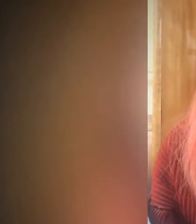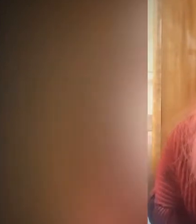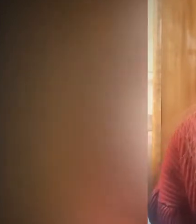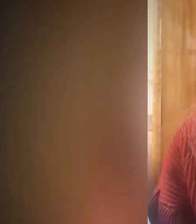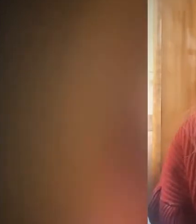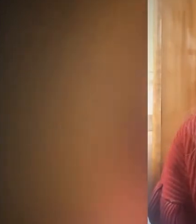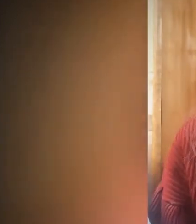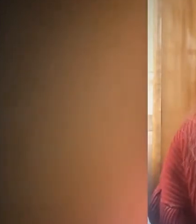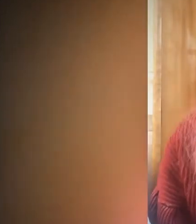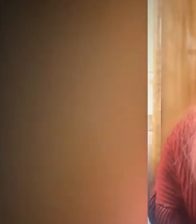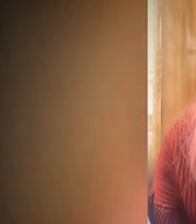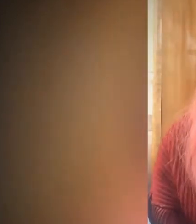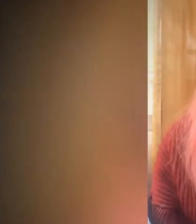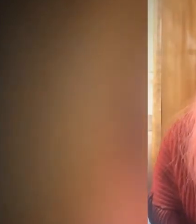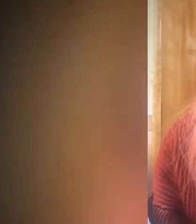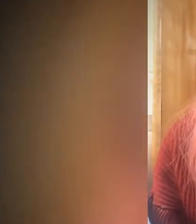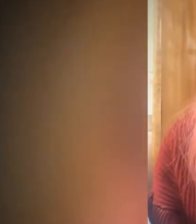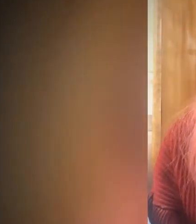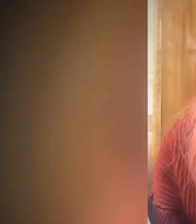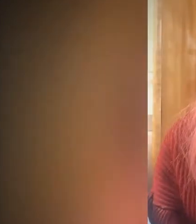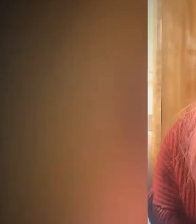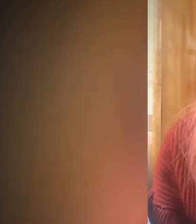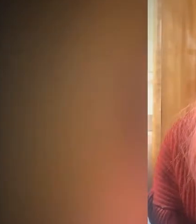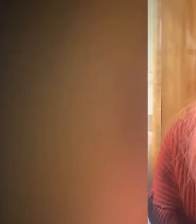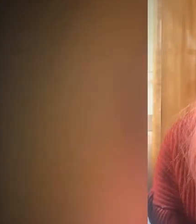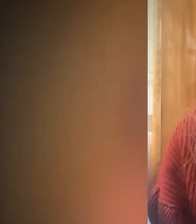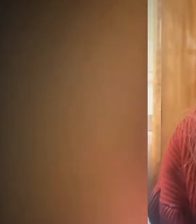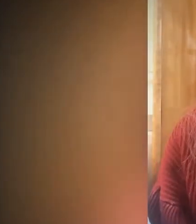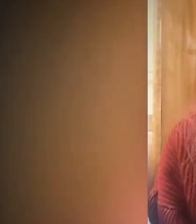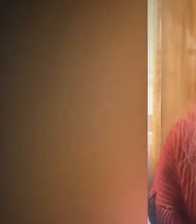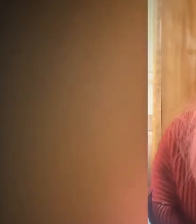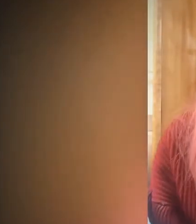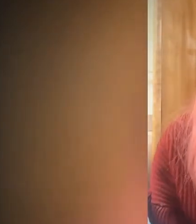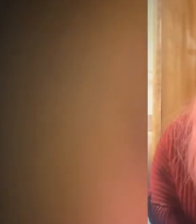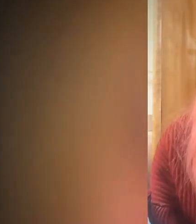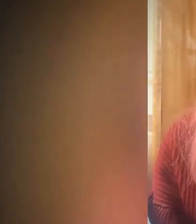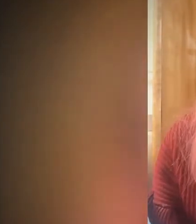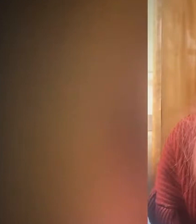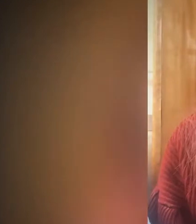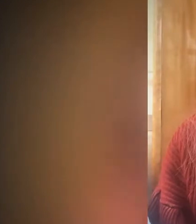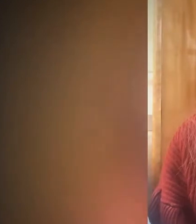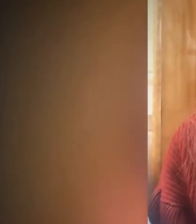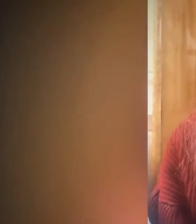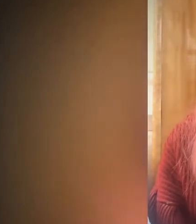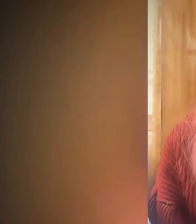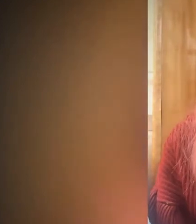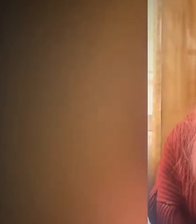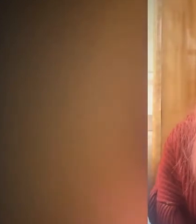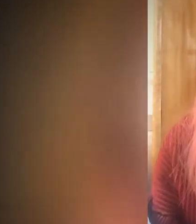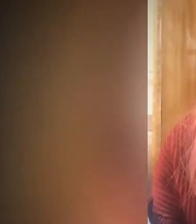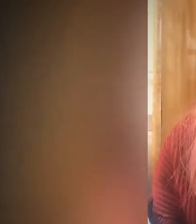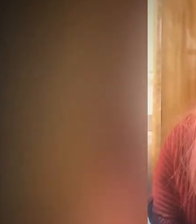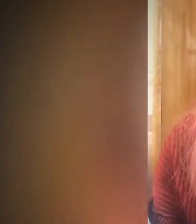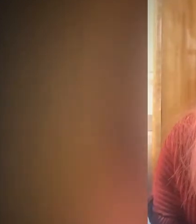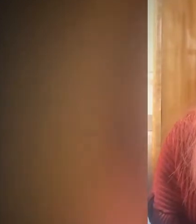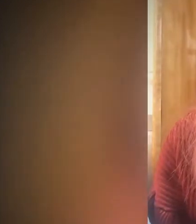from which everyone expected glorious deeds. To me, youth is indeed a powerful and strengthening word,